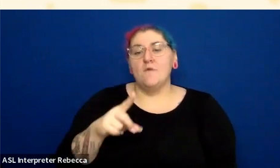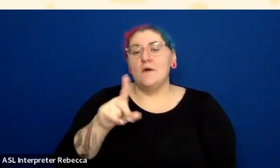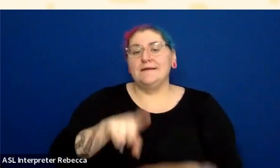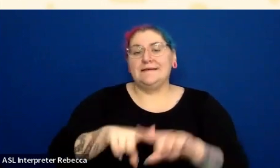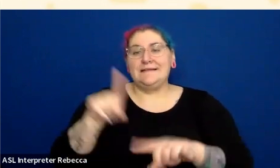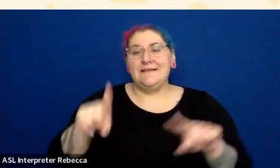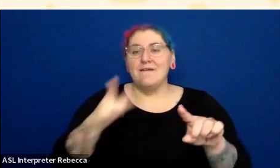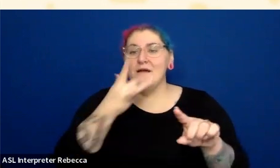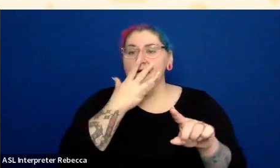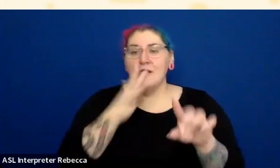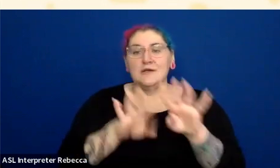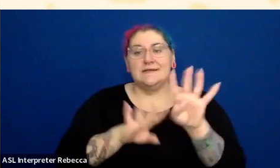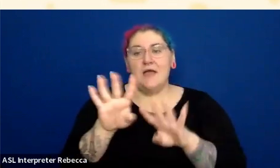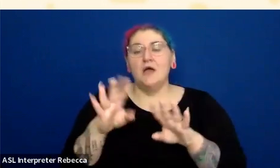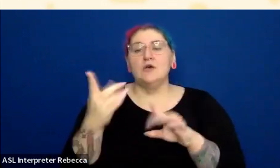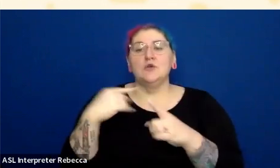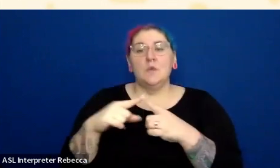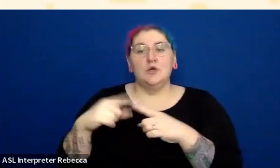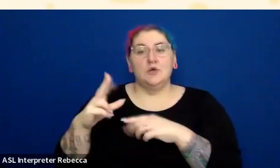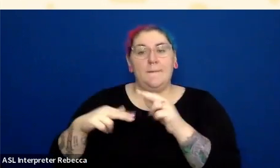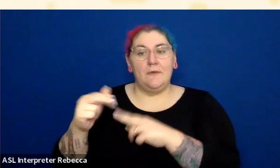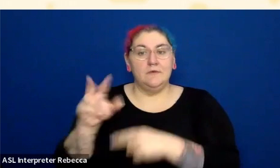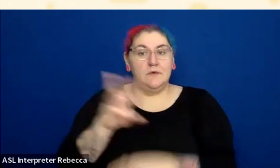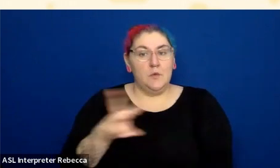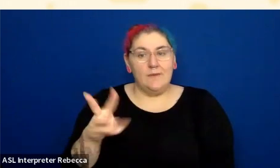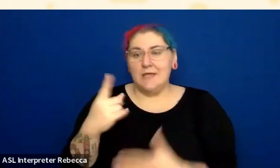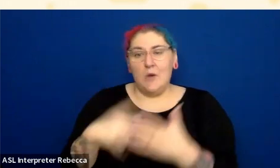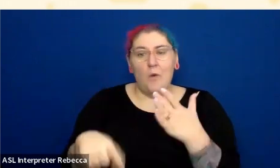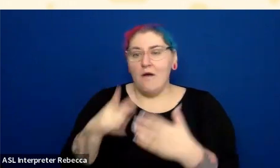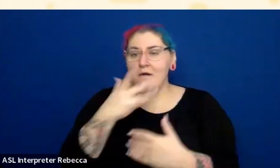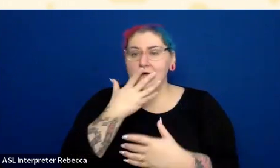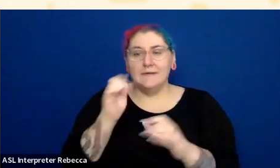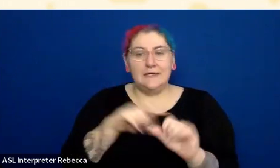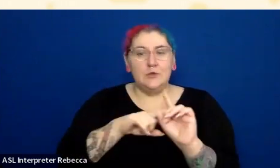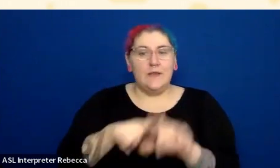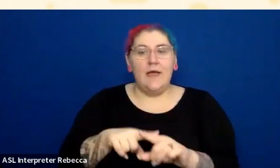Yes, thank you. Someone mentioned, I think, Adobe does have that tool. Then there's a couple that are being added in the chat